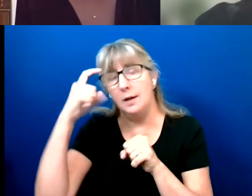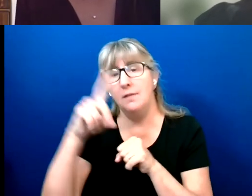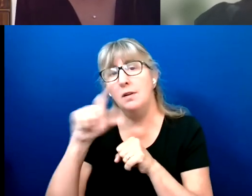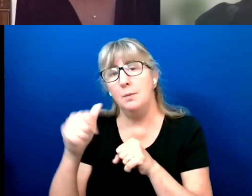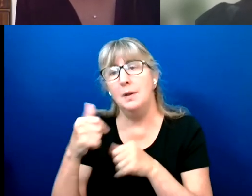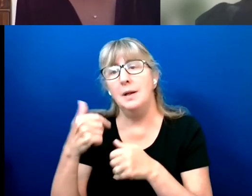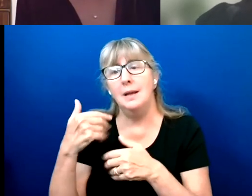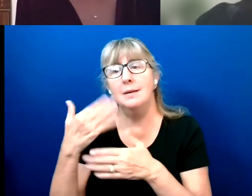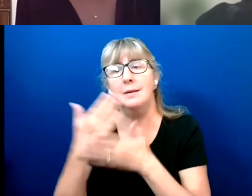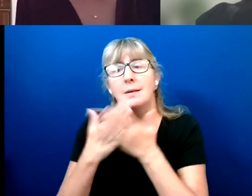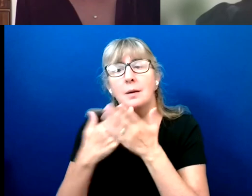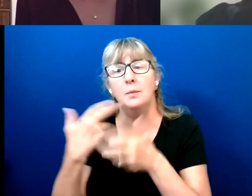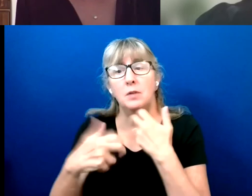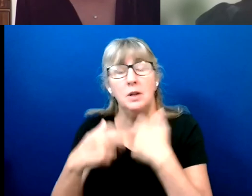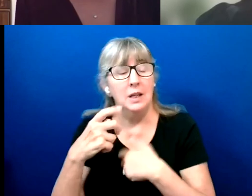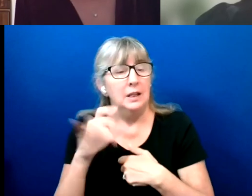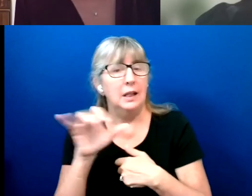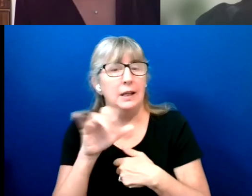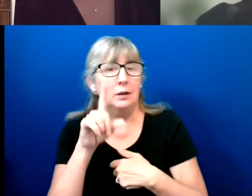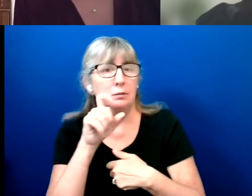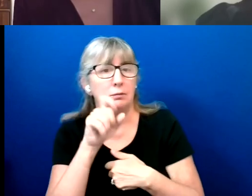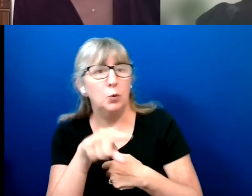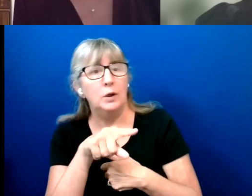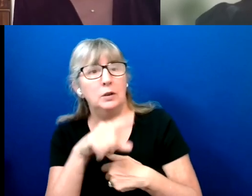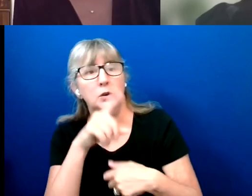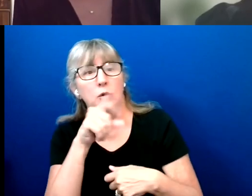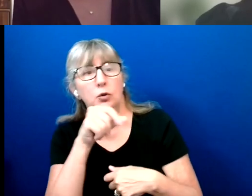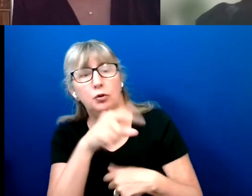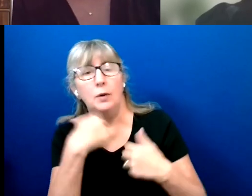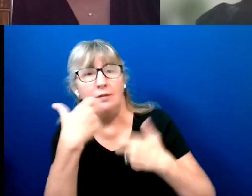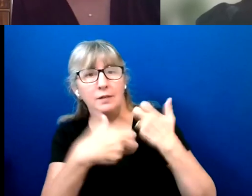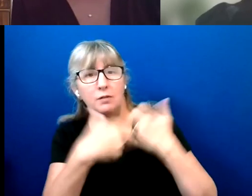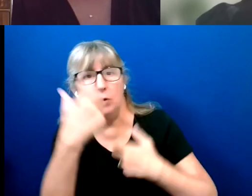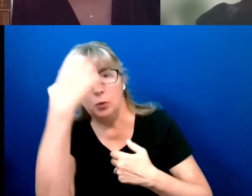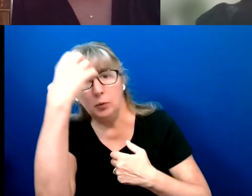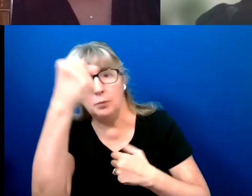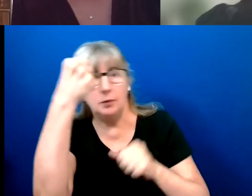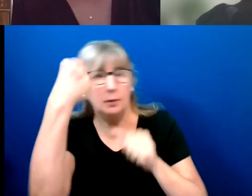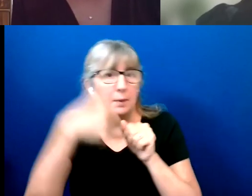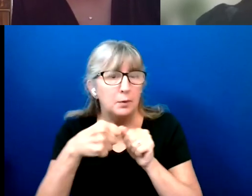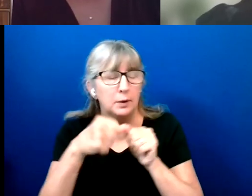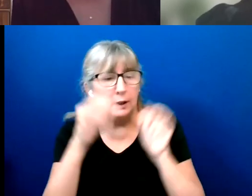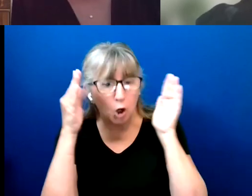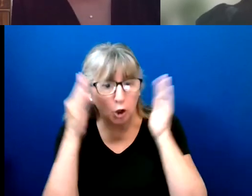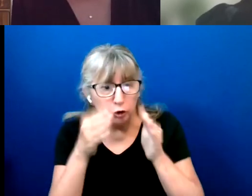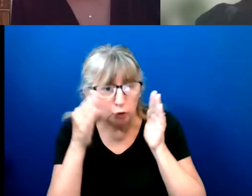They say do you have difficulty remembering, concentrating, or making decisions?